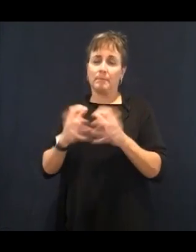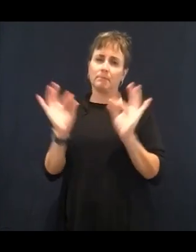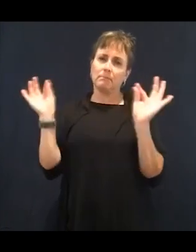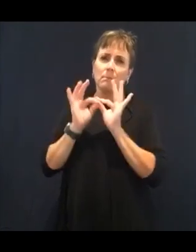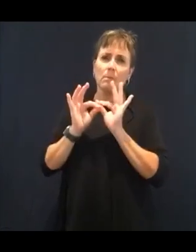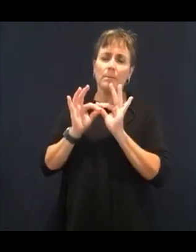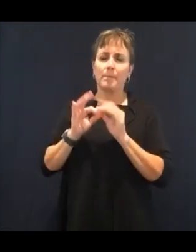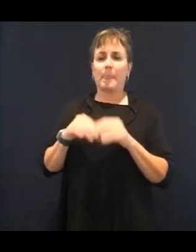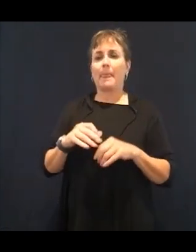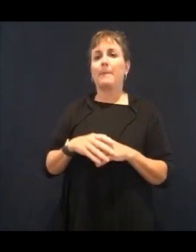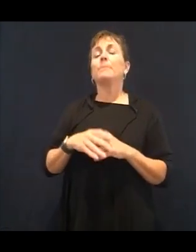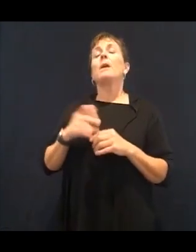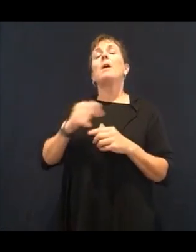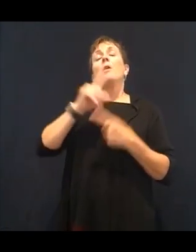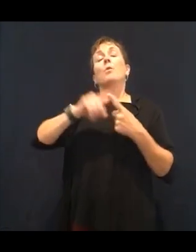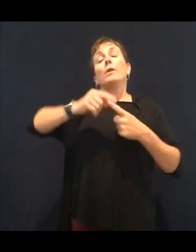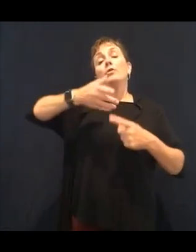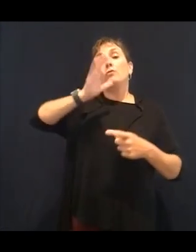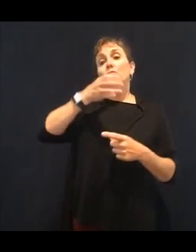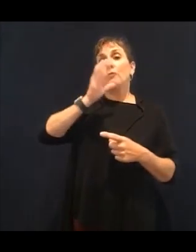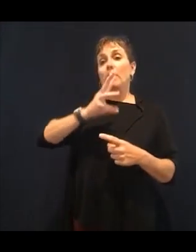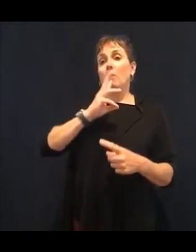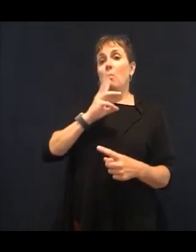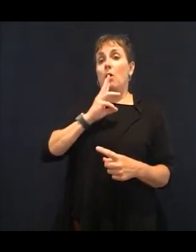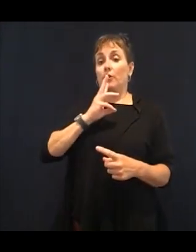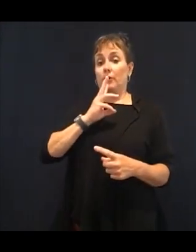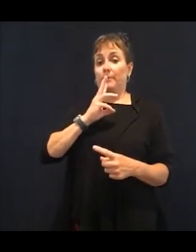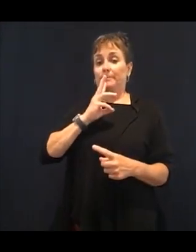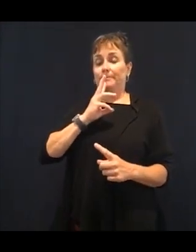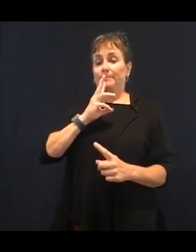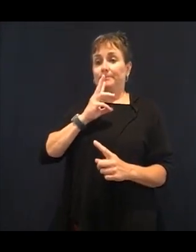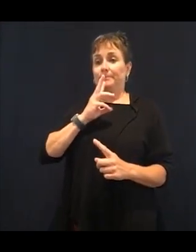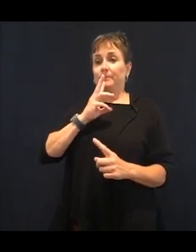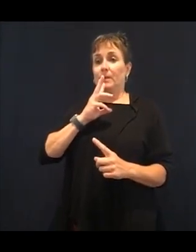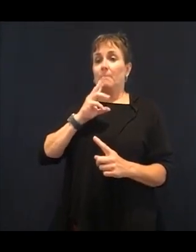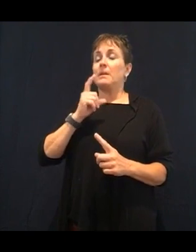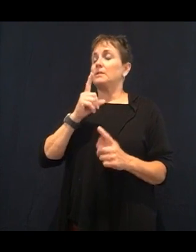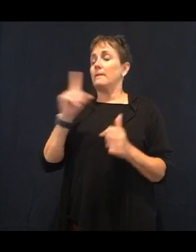start your body that way you will instantly start to stimulate your